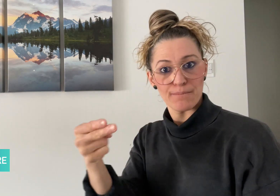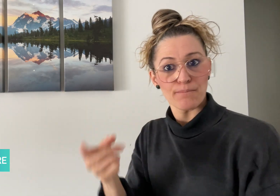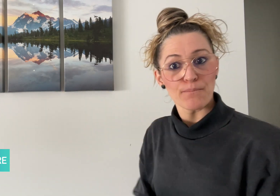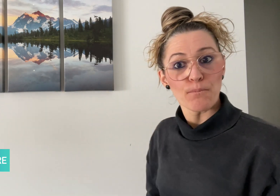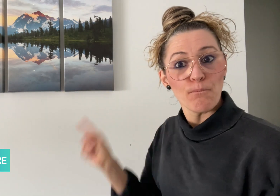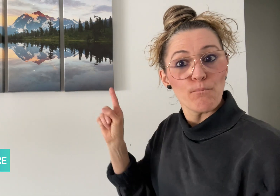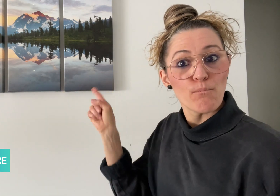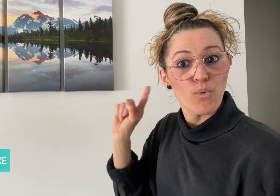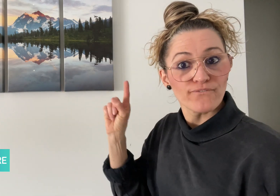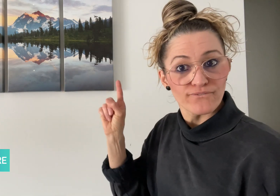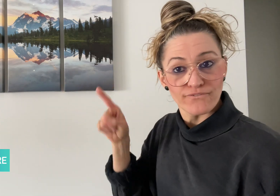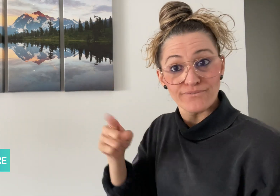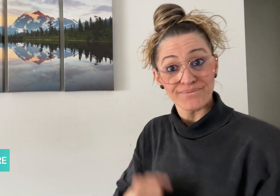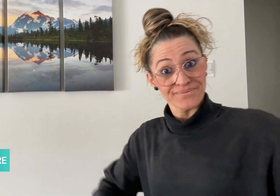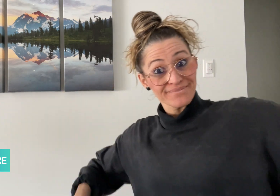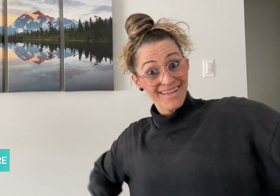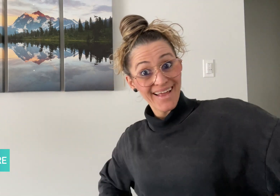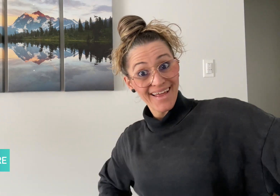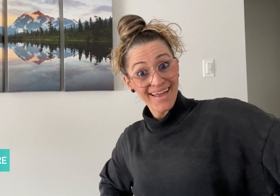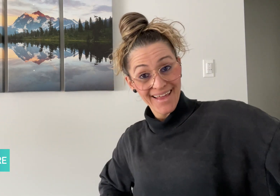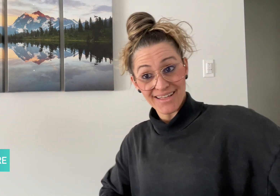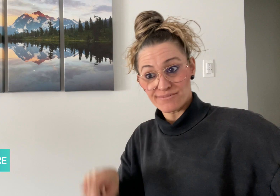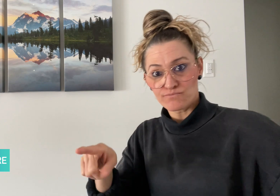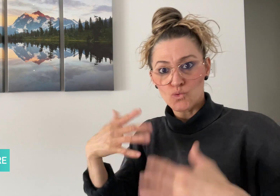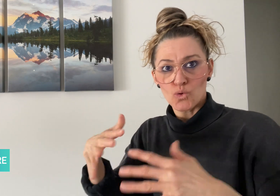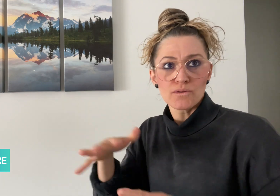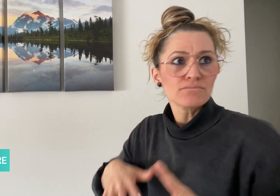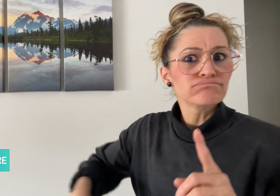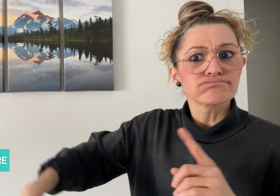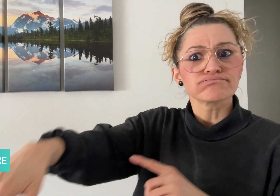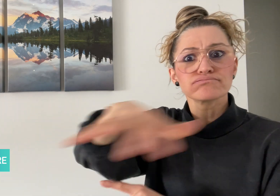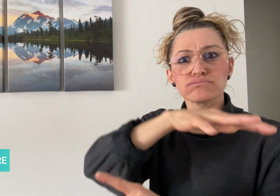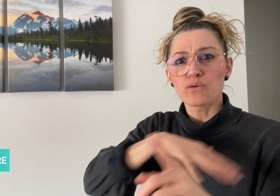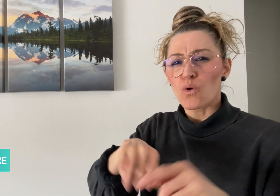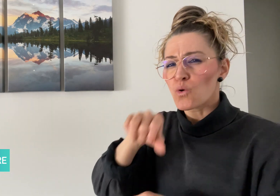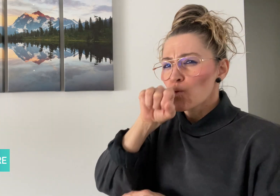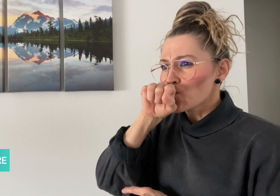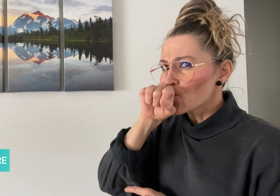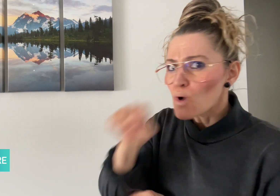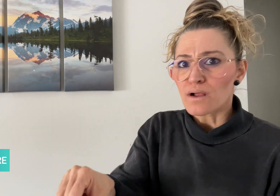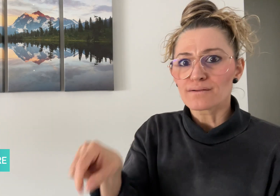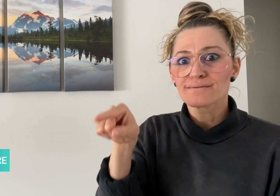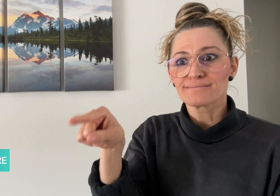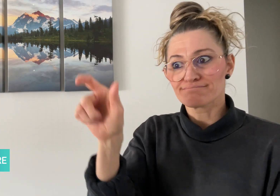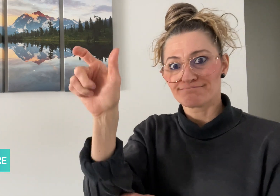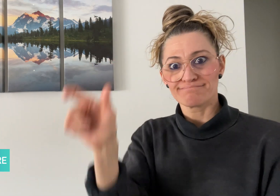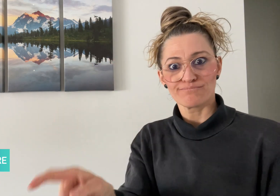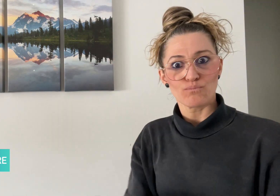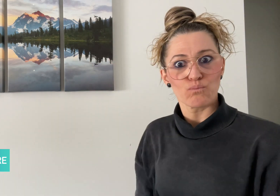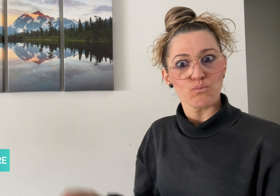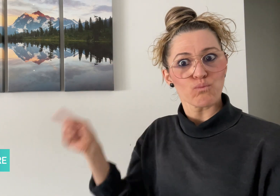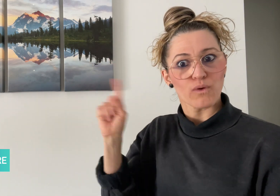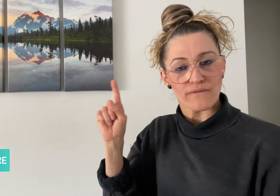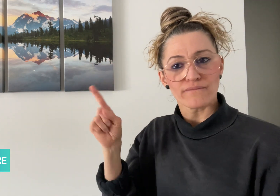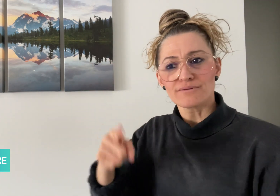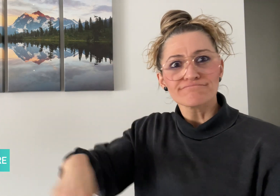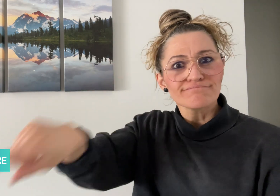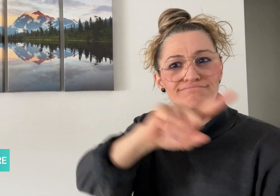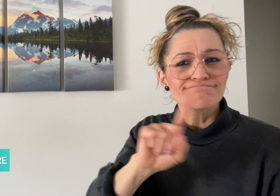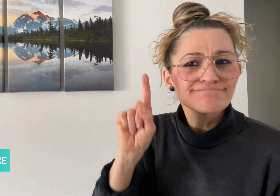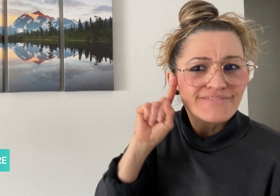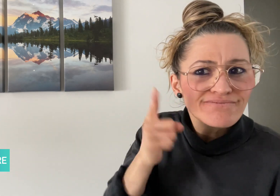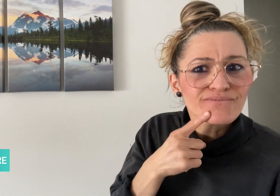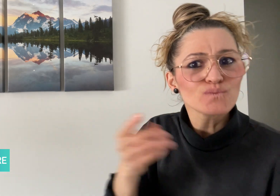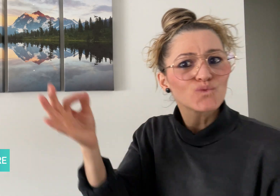amongst Deaf and hearing children. Puff teaches children